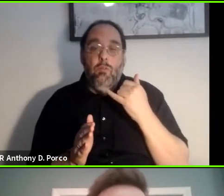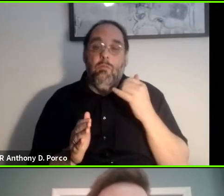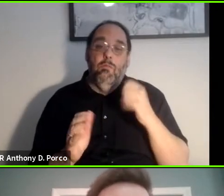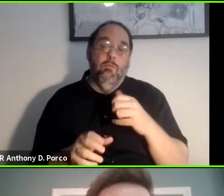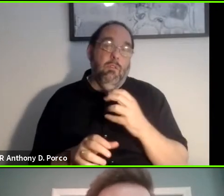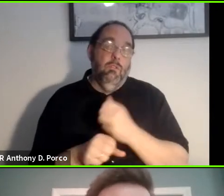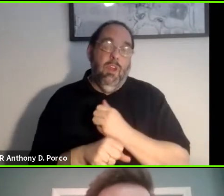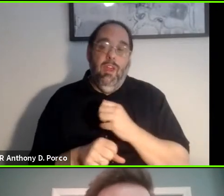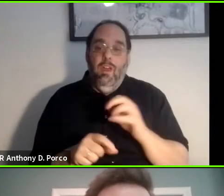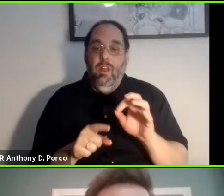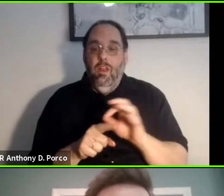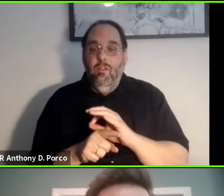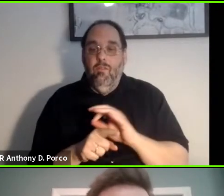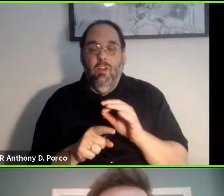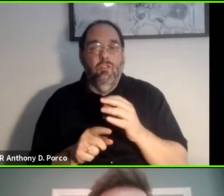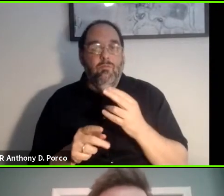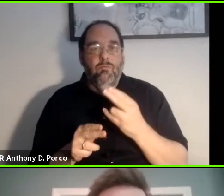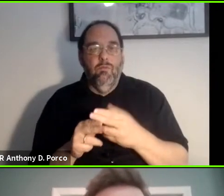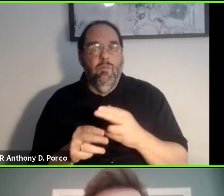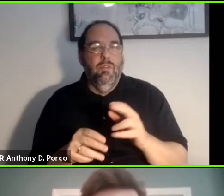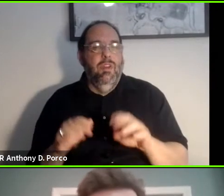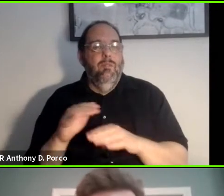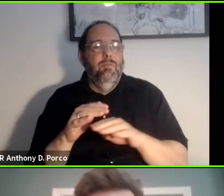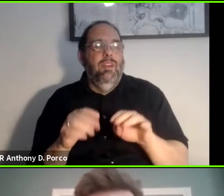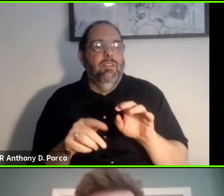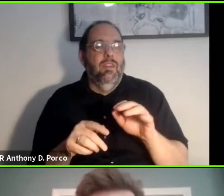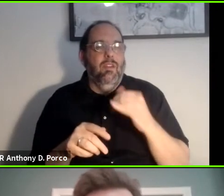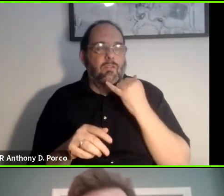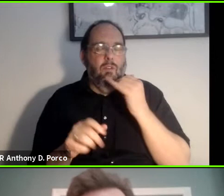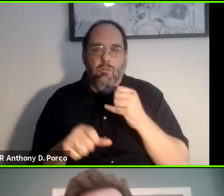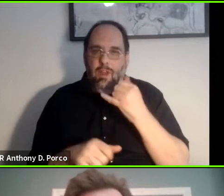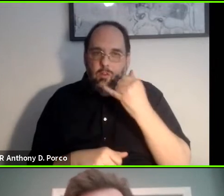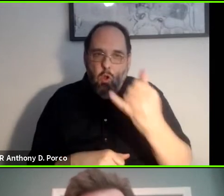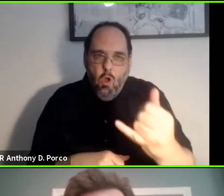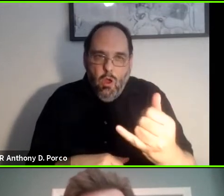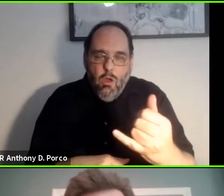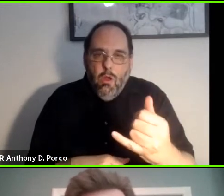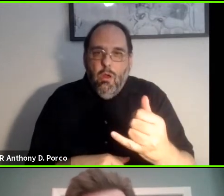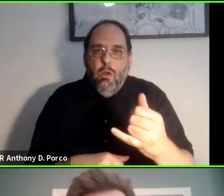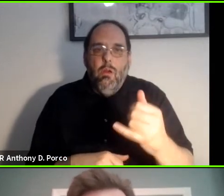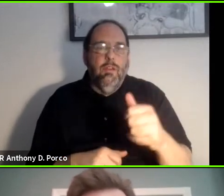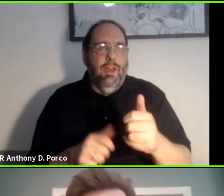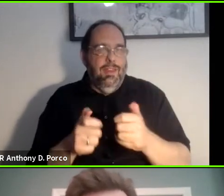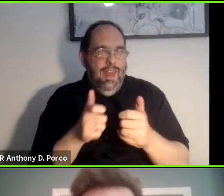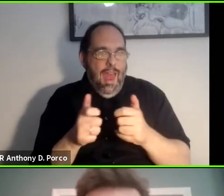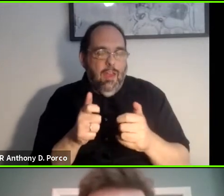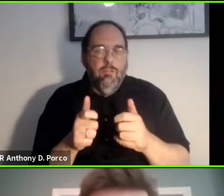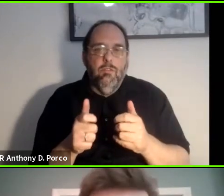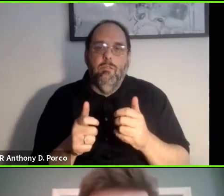call it a feature phone - a basic phone - that you call and you text and that's inexpensive.